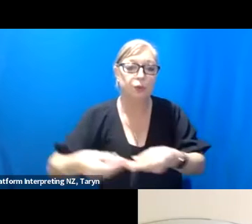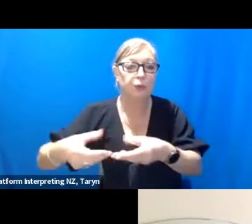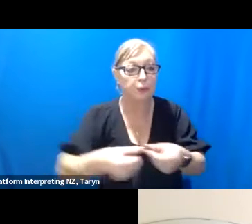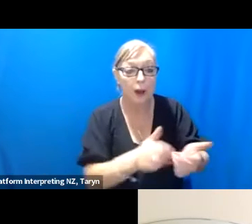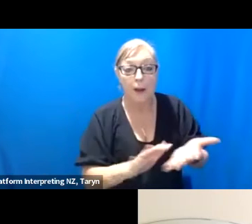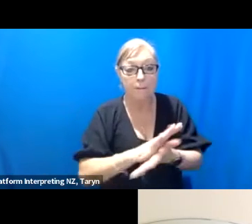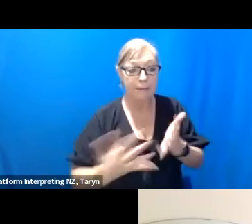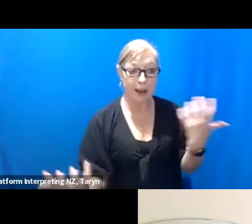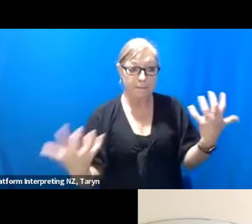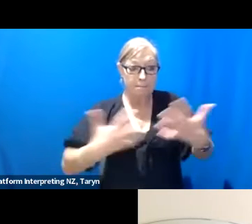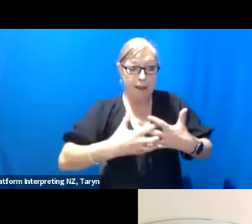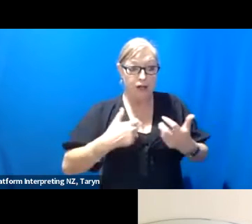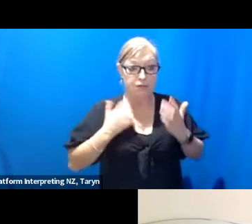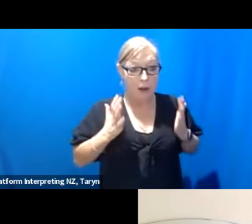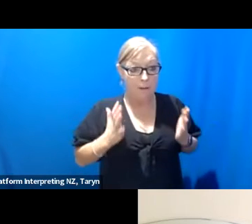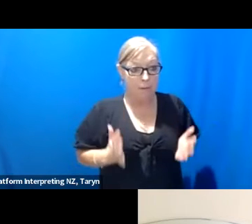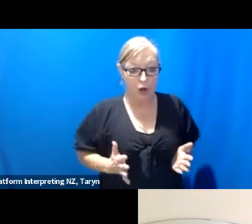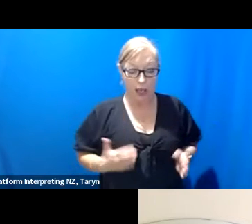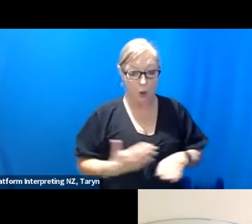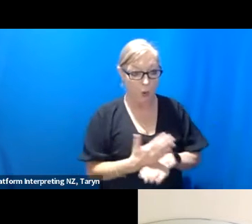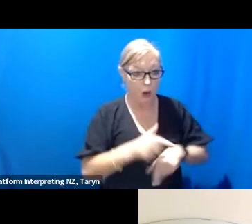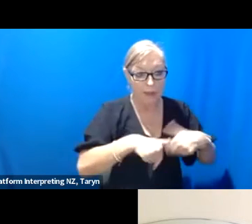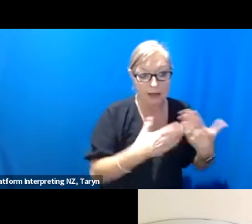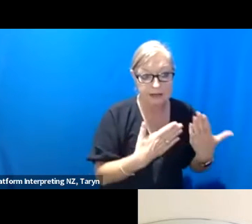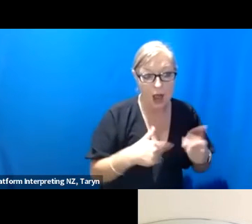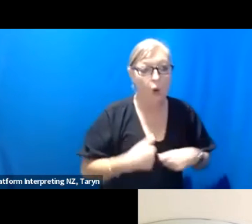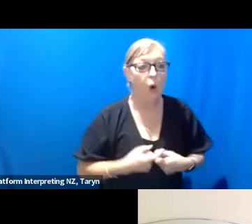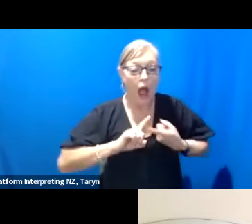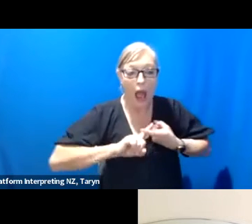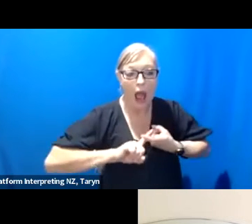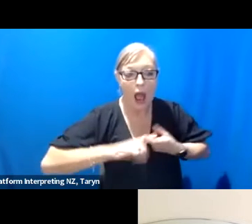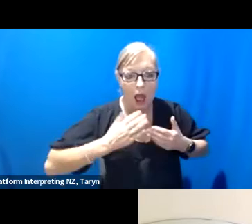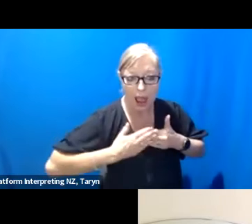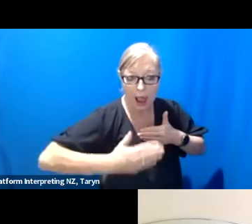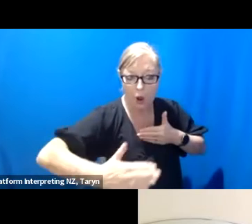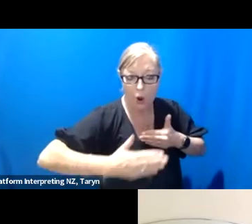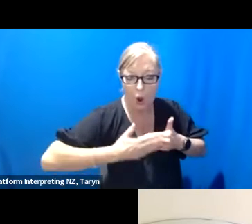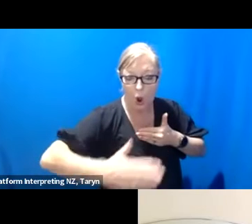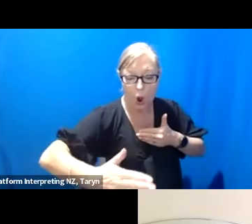is working or how long I want to do something for, rather than it being like, I have to go for three